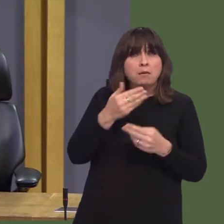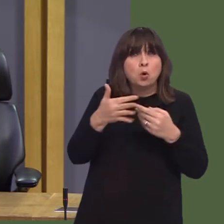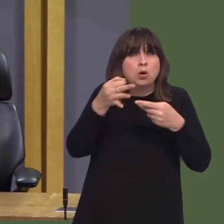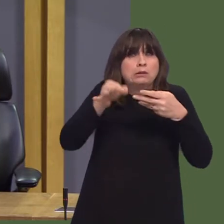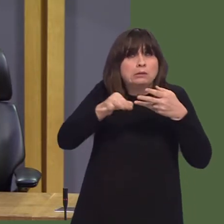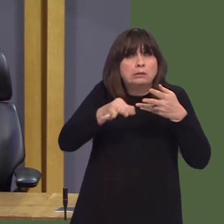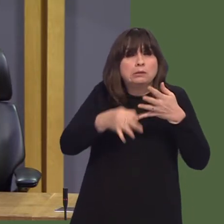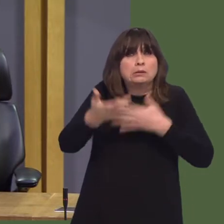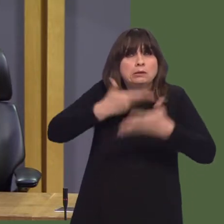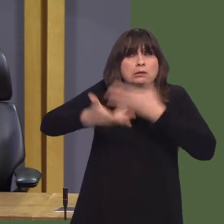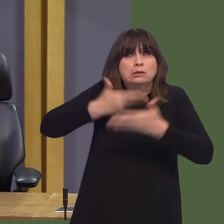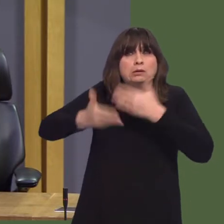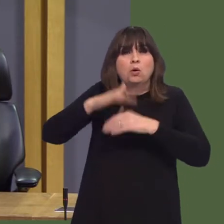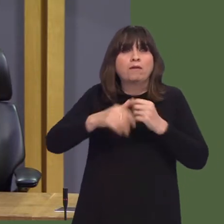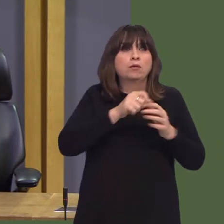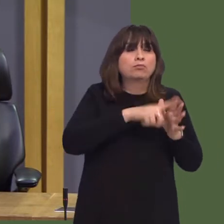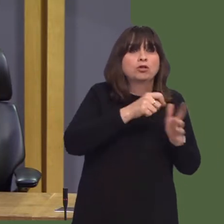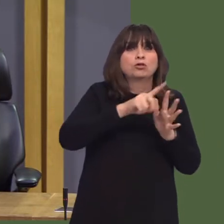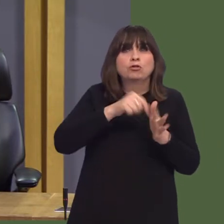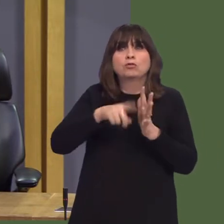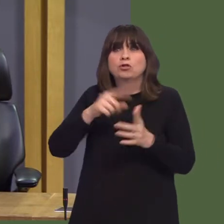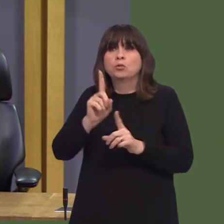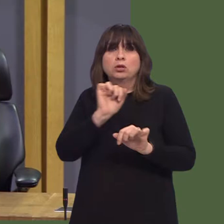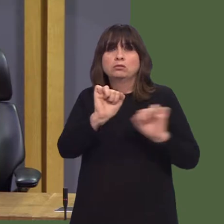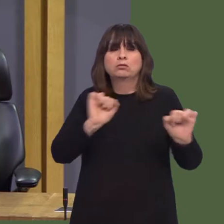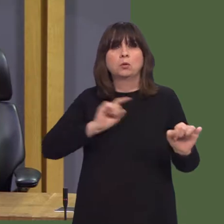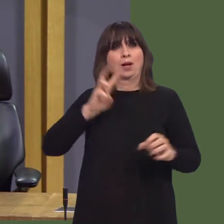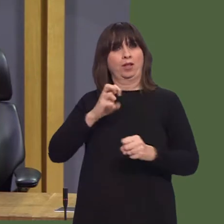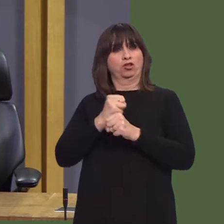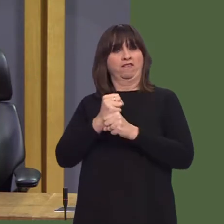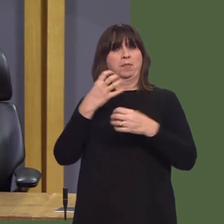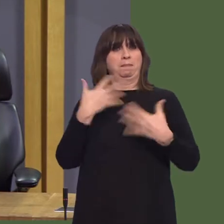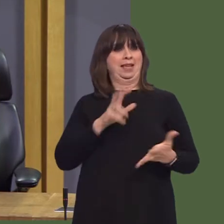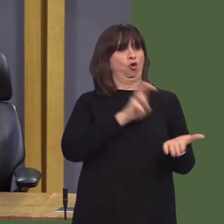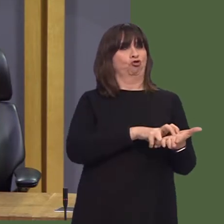not welcome in Wales and it's an outdated practice that needs to be stopped.